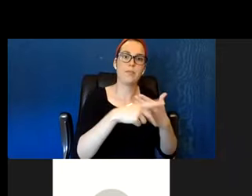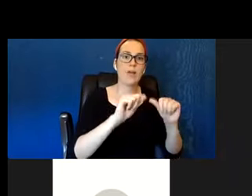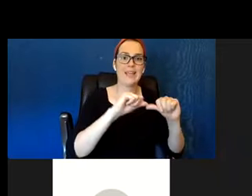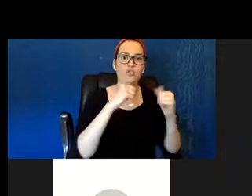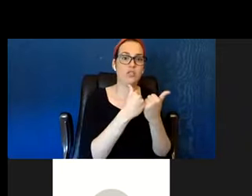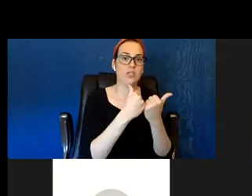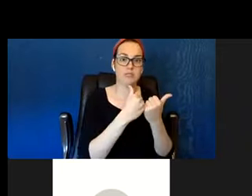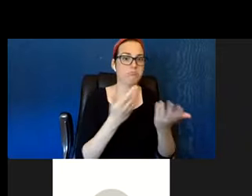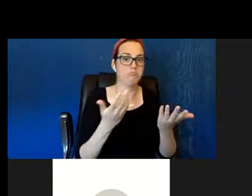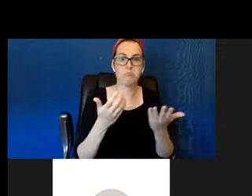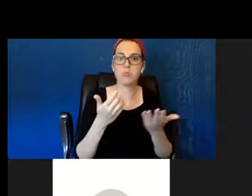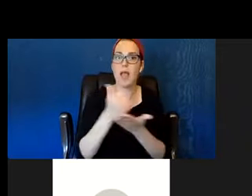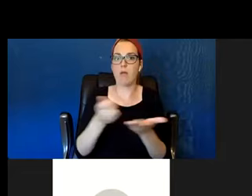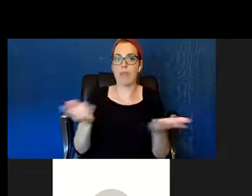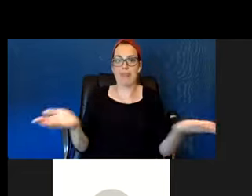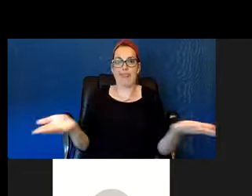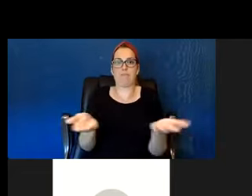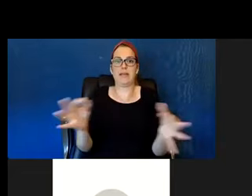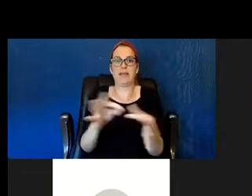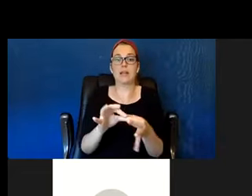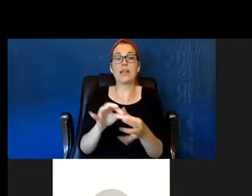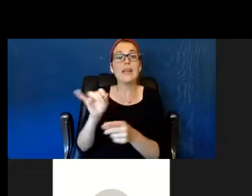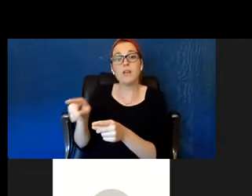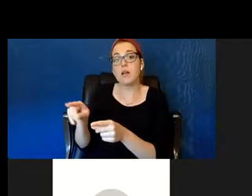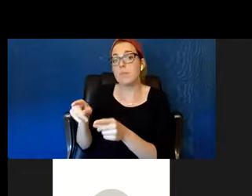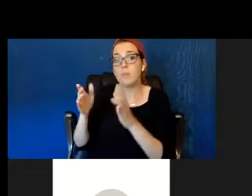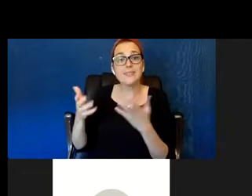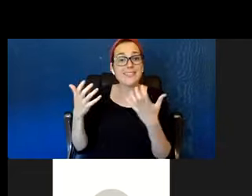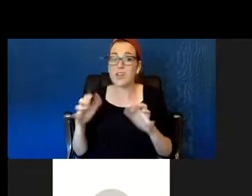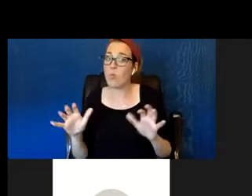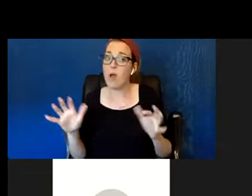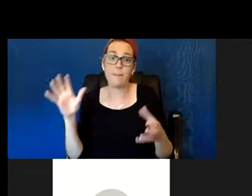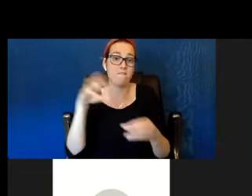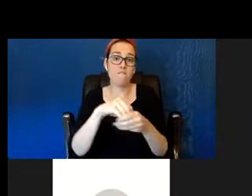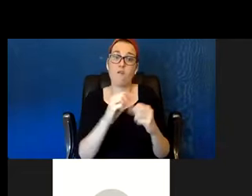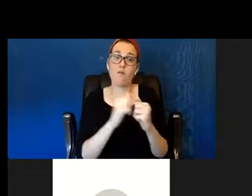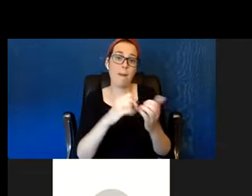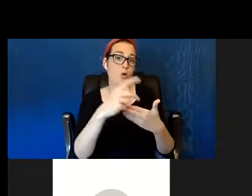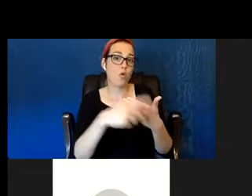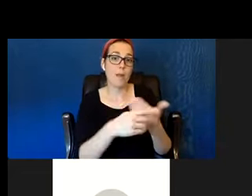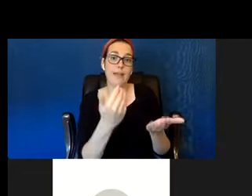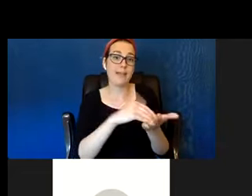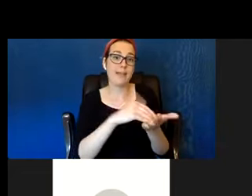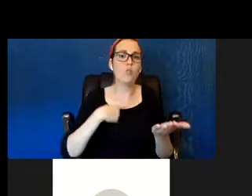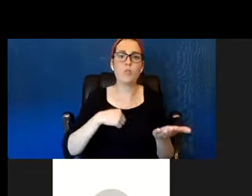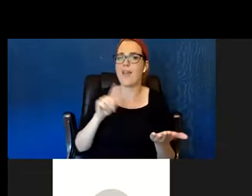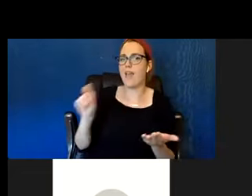then we can ask why. Because what we wanna make sure is that we do not do the same thing that agency did